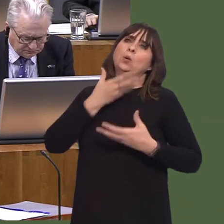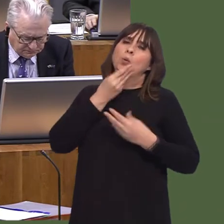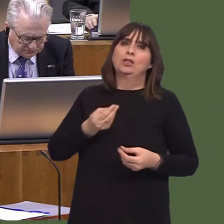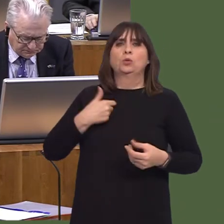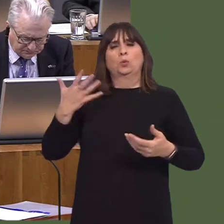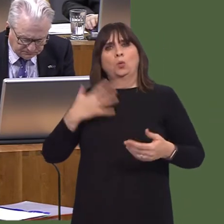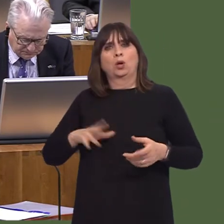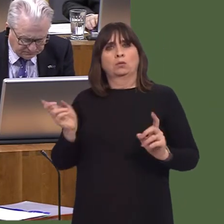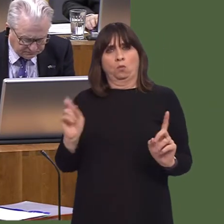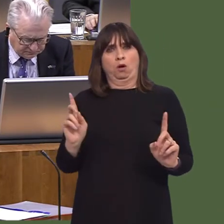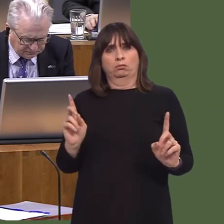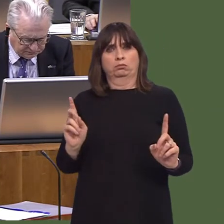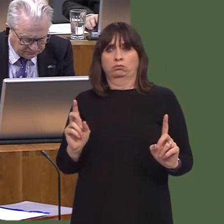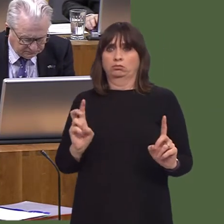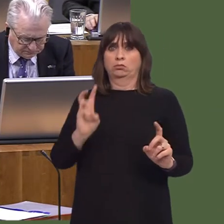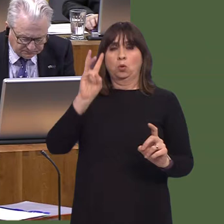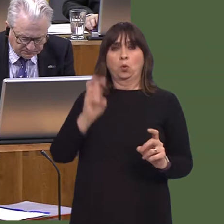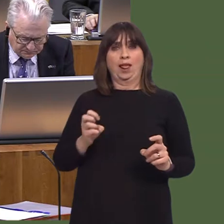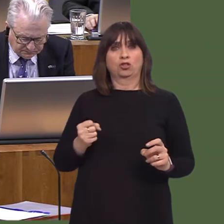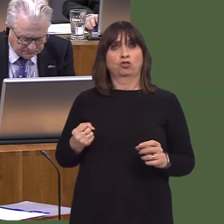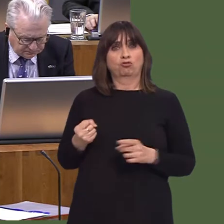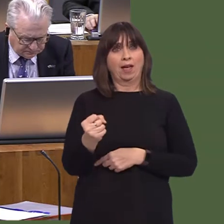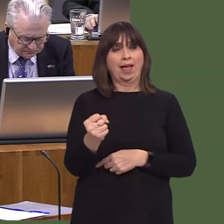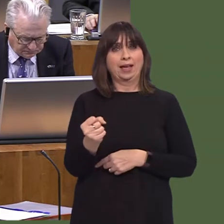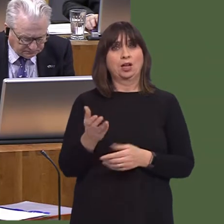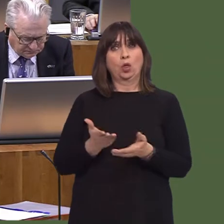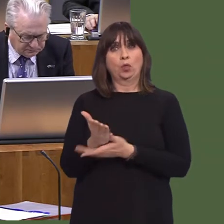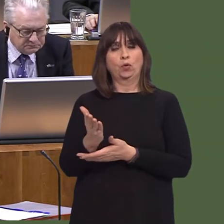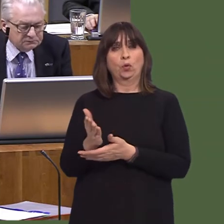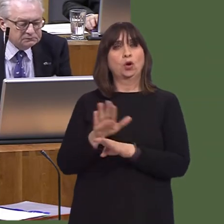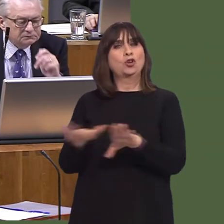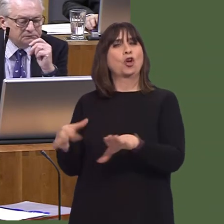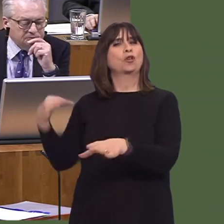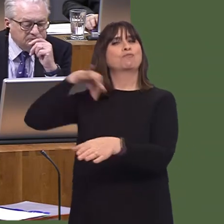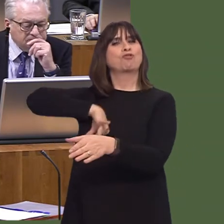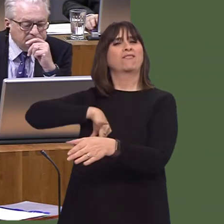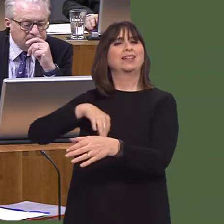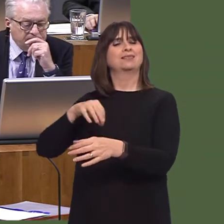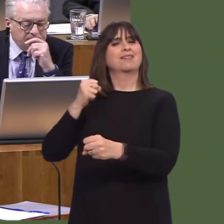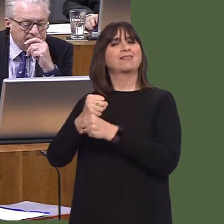Government is putting forward will make Wales a more competitive tax environment to attract businesses into Wales?